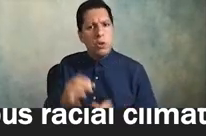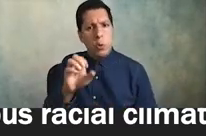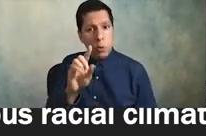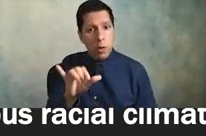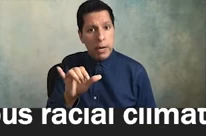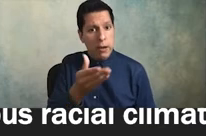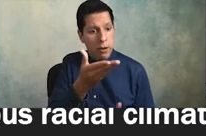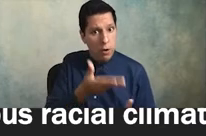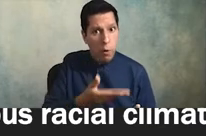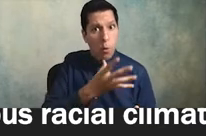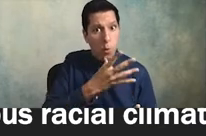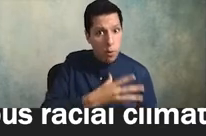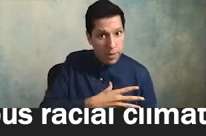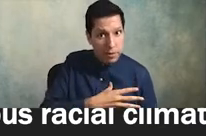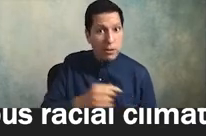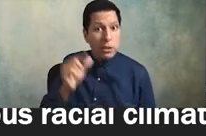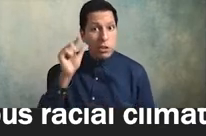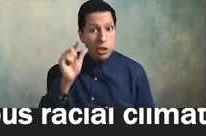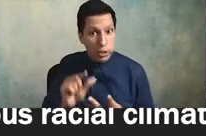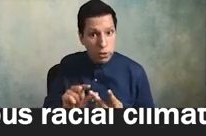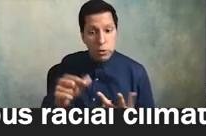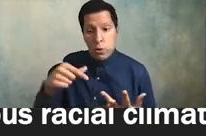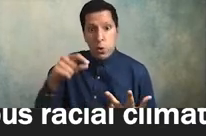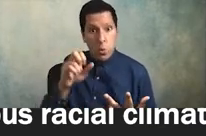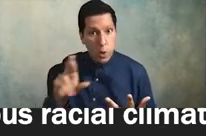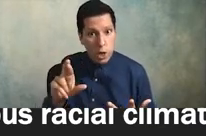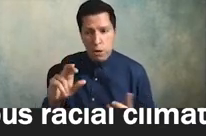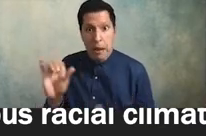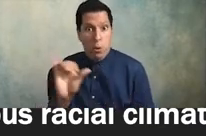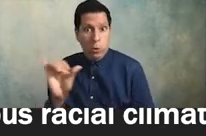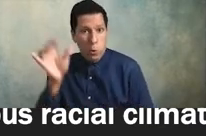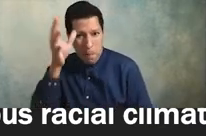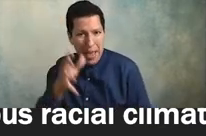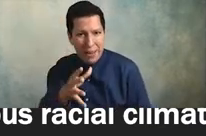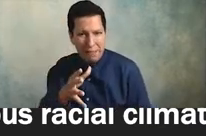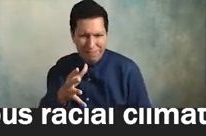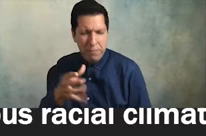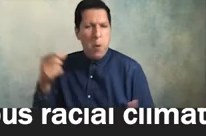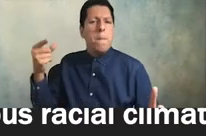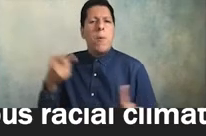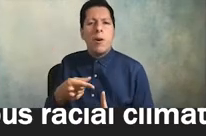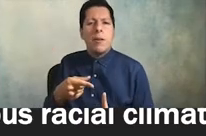and for genderqueer people and for men so i care about gender equity the point here though is that